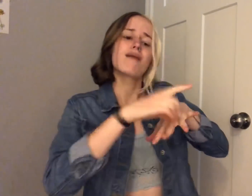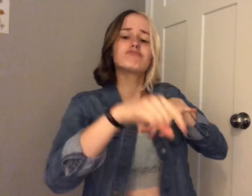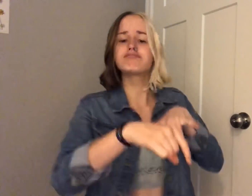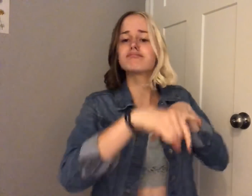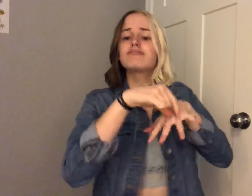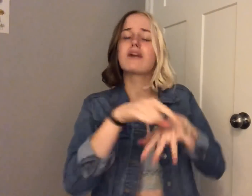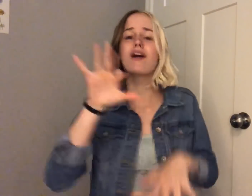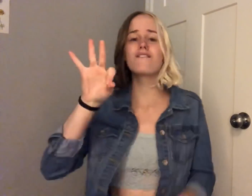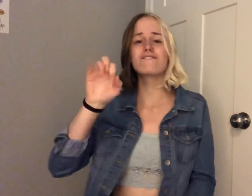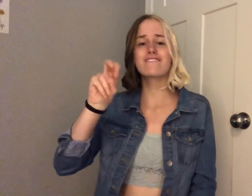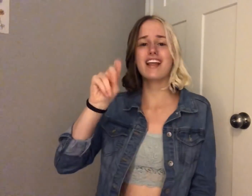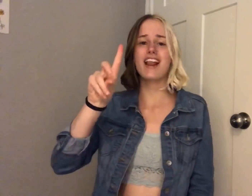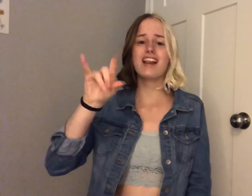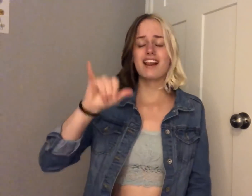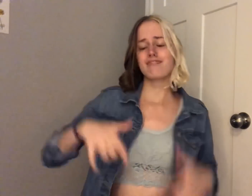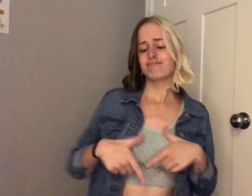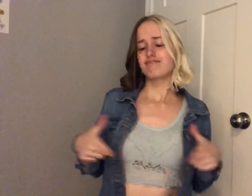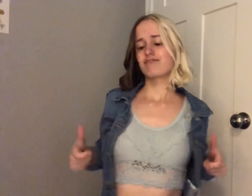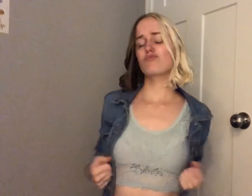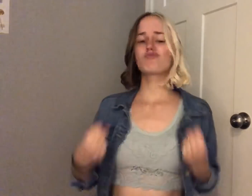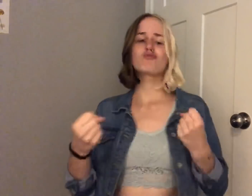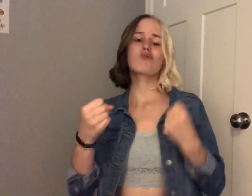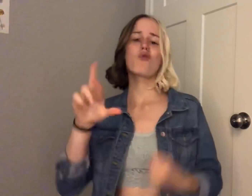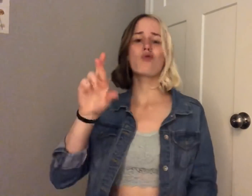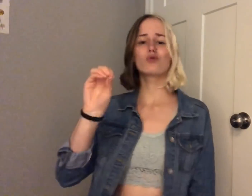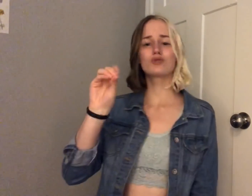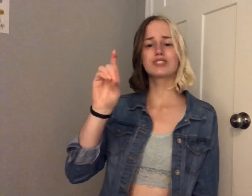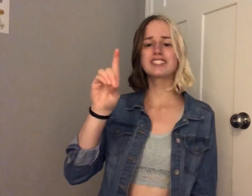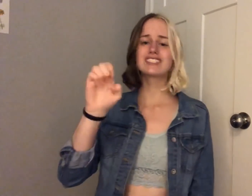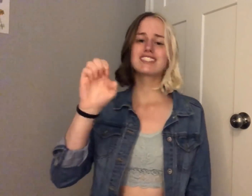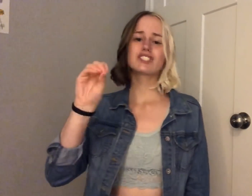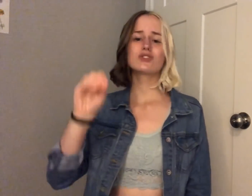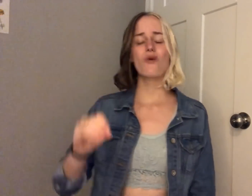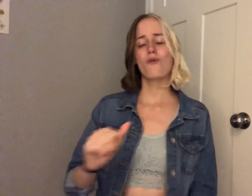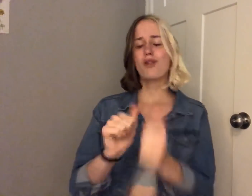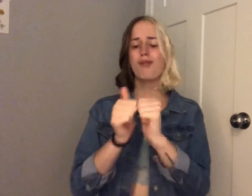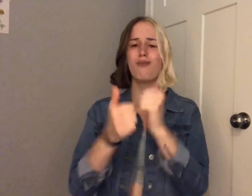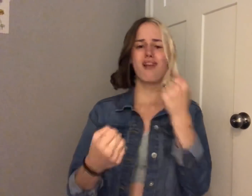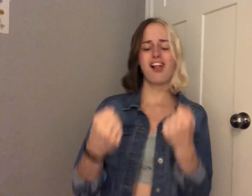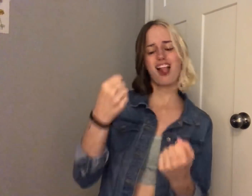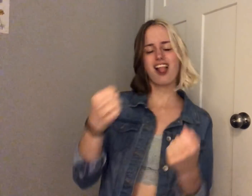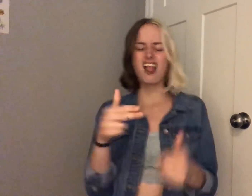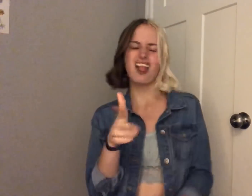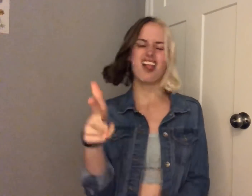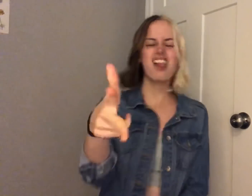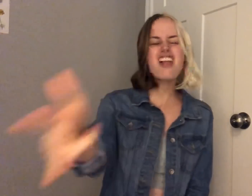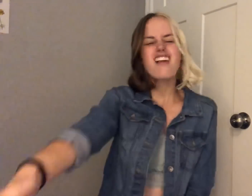Riding down Rodeo in my Maserati sports car Got no stress, I been through all that